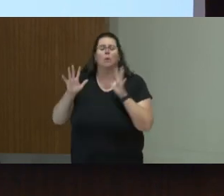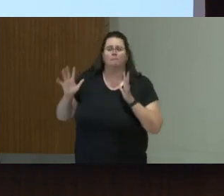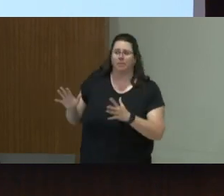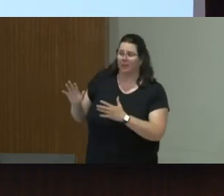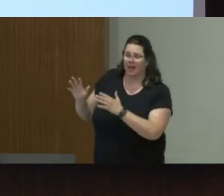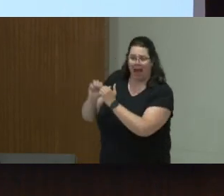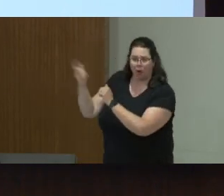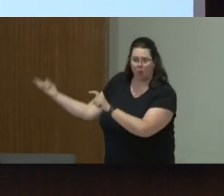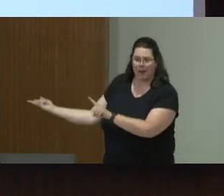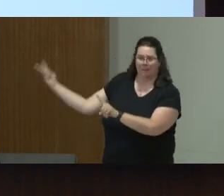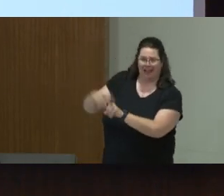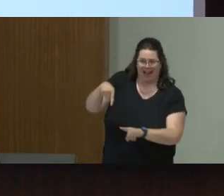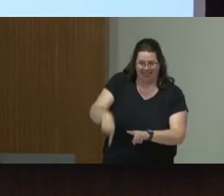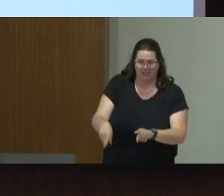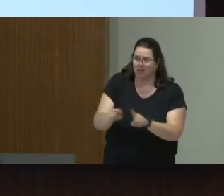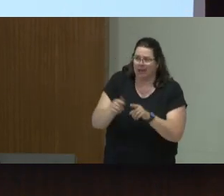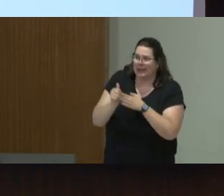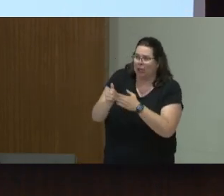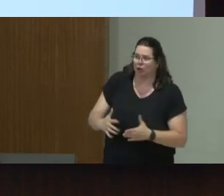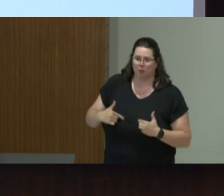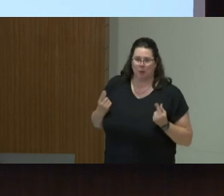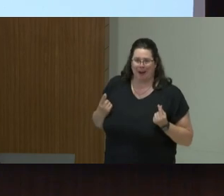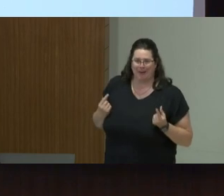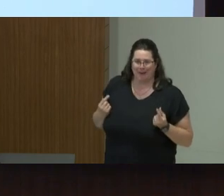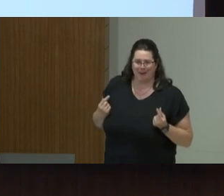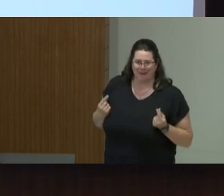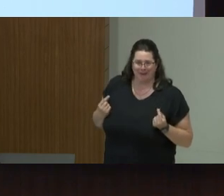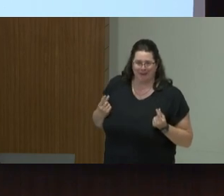So to your question at the beginning about what people as leaders of the group do to